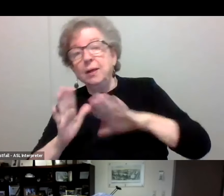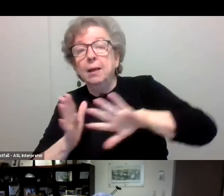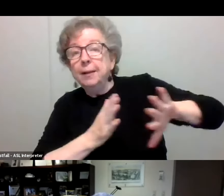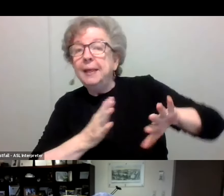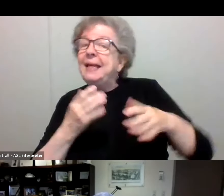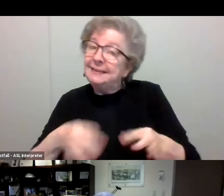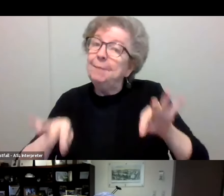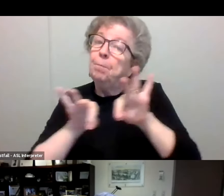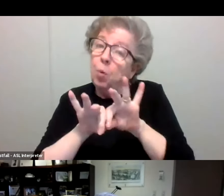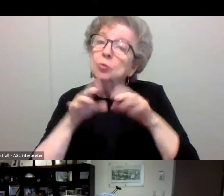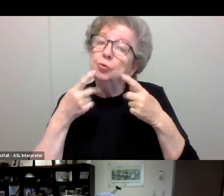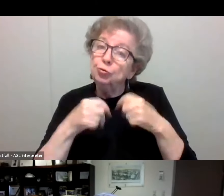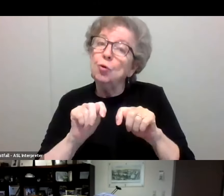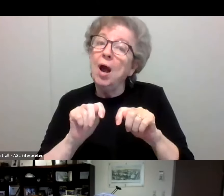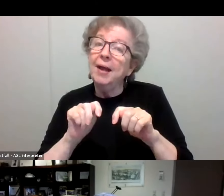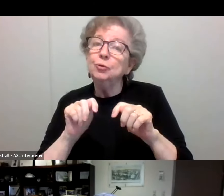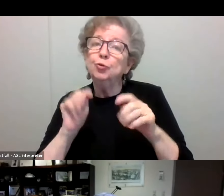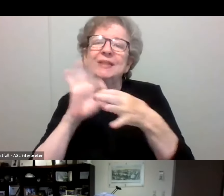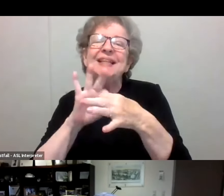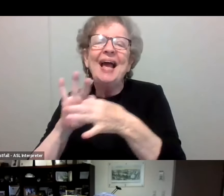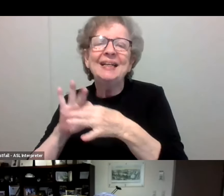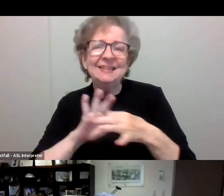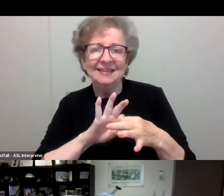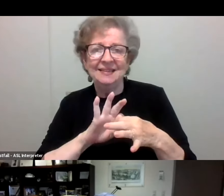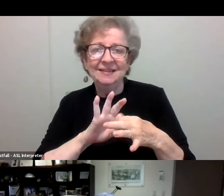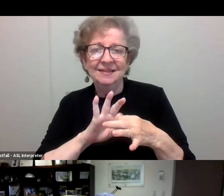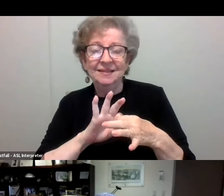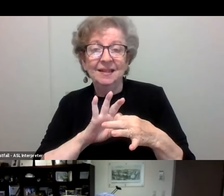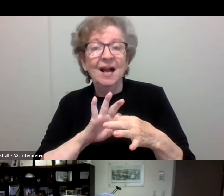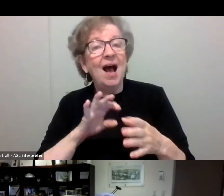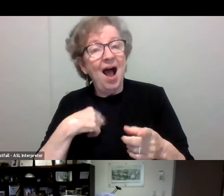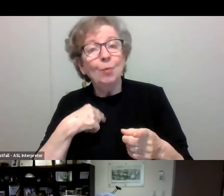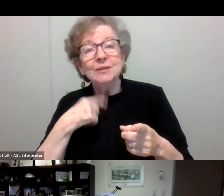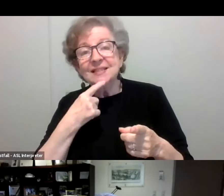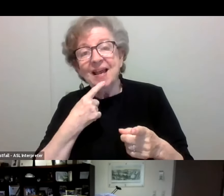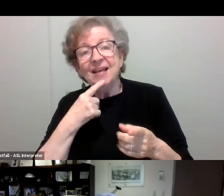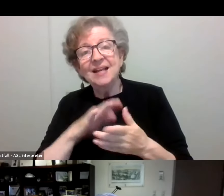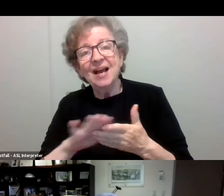to try and make these connections and be deliberate in. And I would say this in a nice way, like, you know, take a risk.